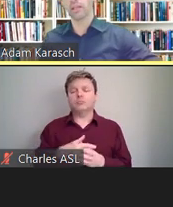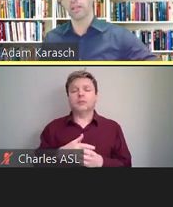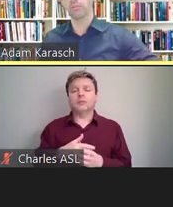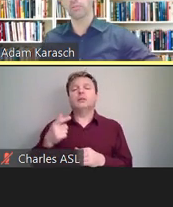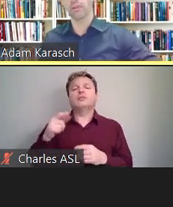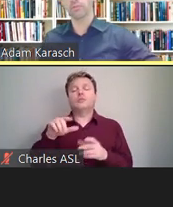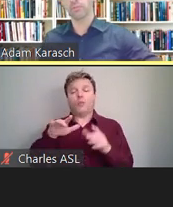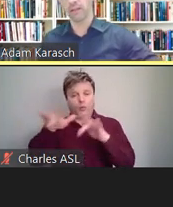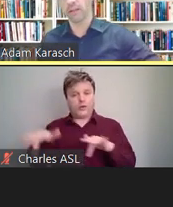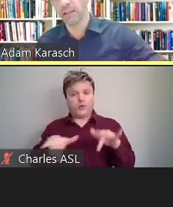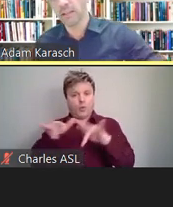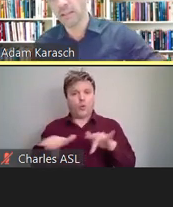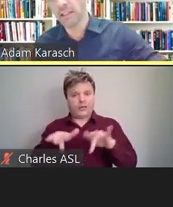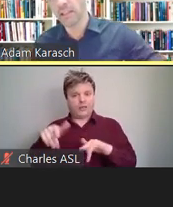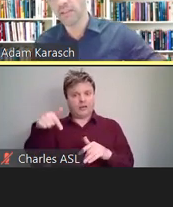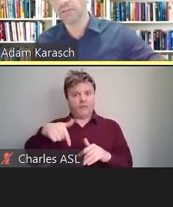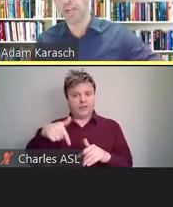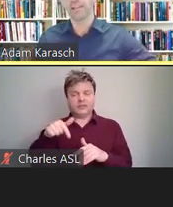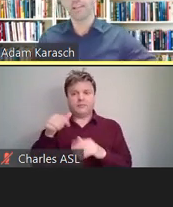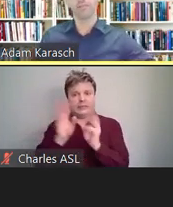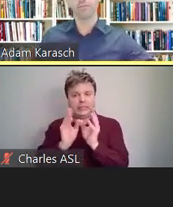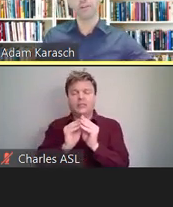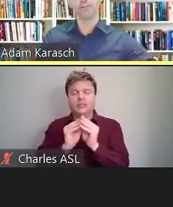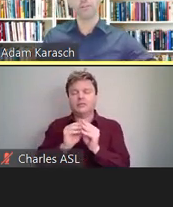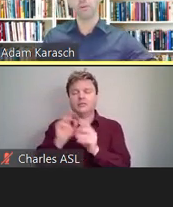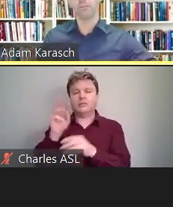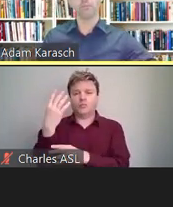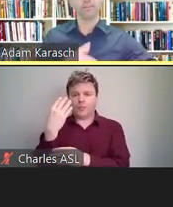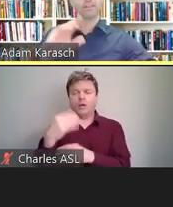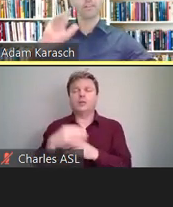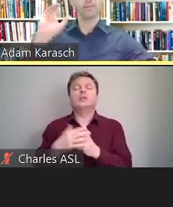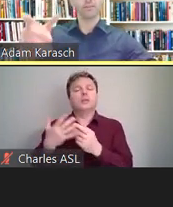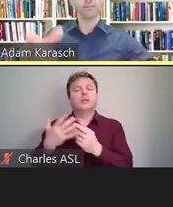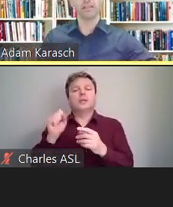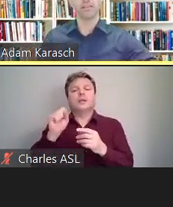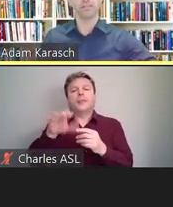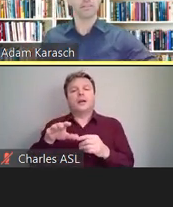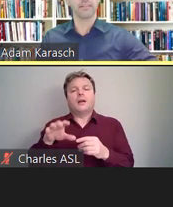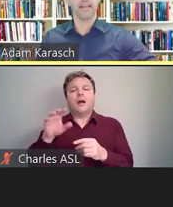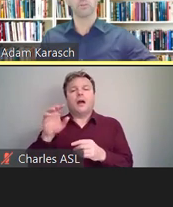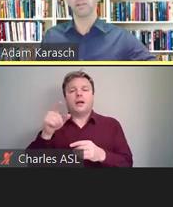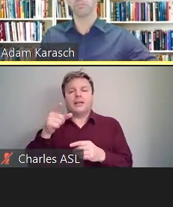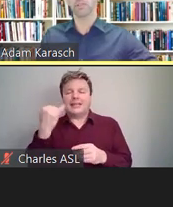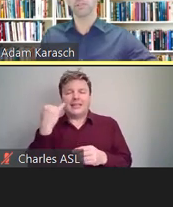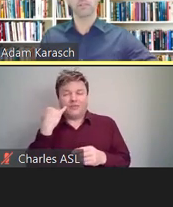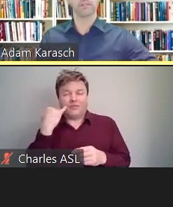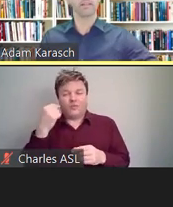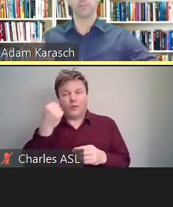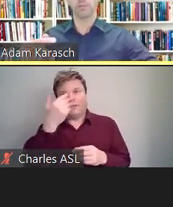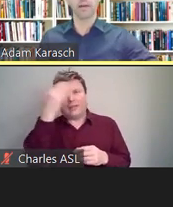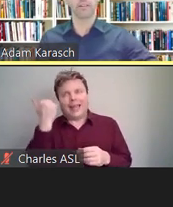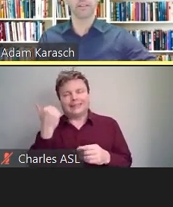If, Shelly, if we don't remember to send you the additional attachment, then please, just send us a reminder